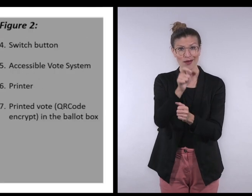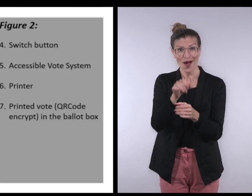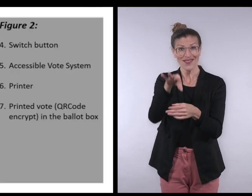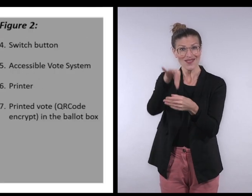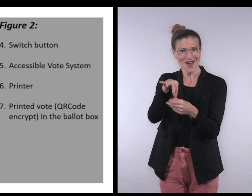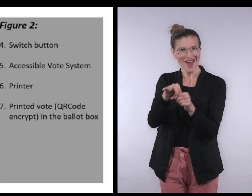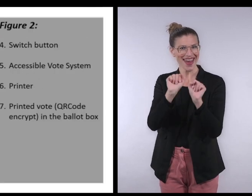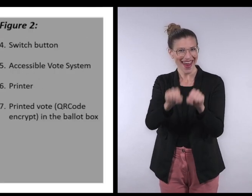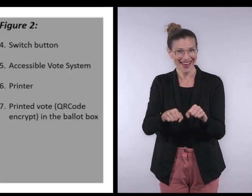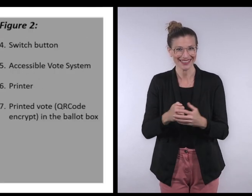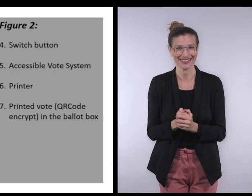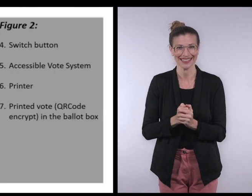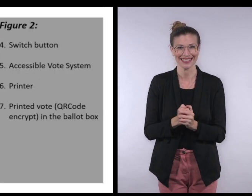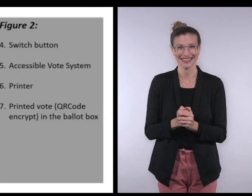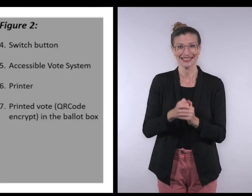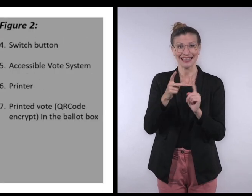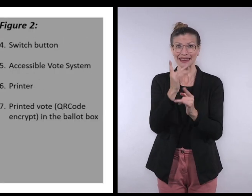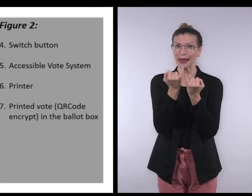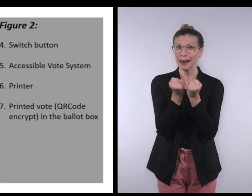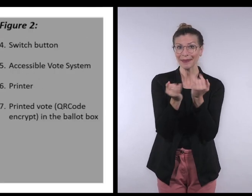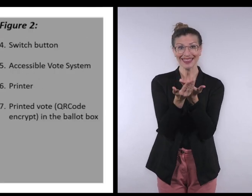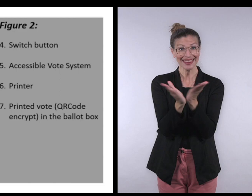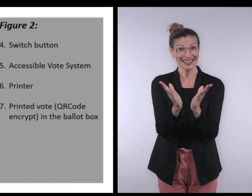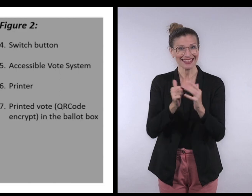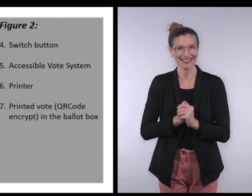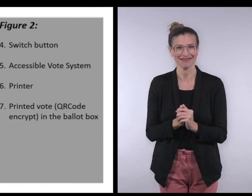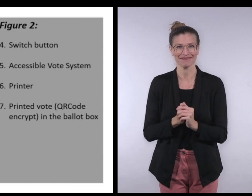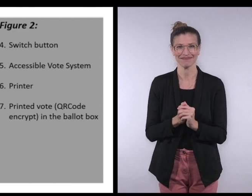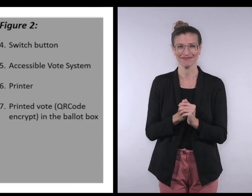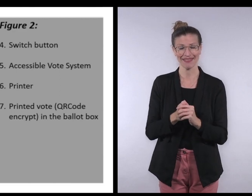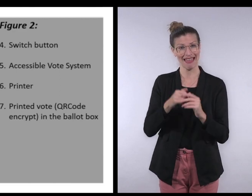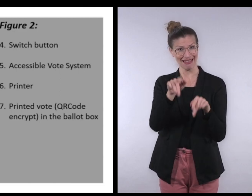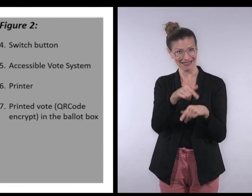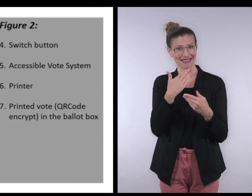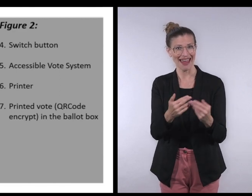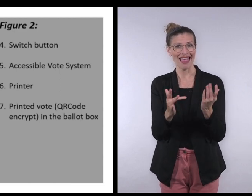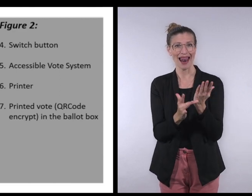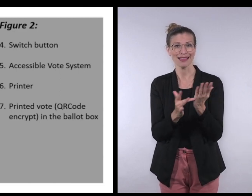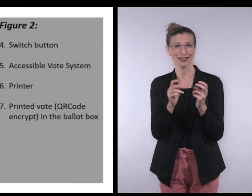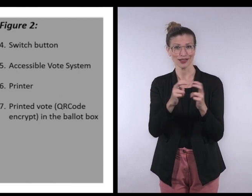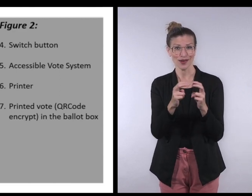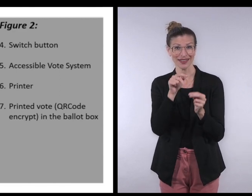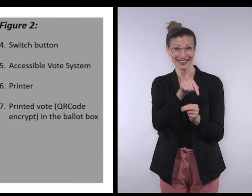to allow anyone to vote secret and independent in an election